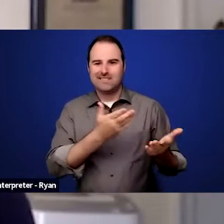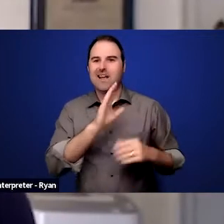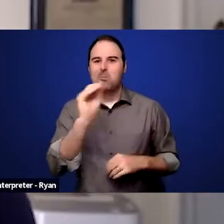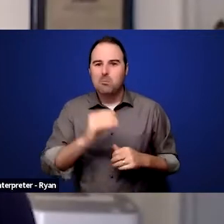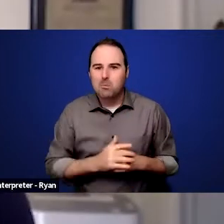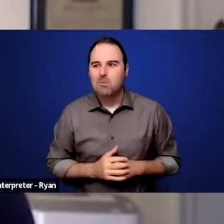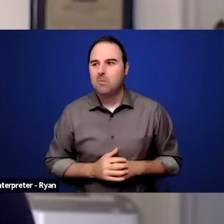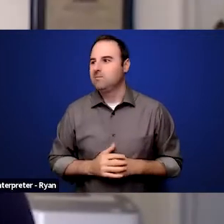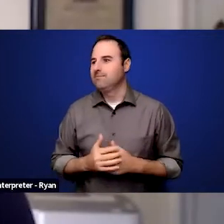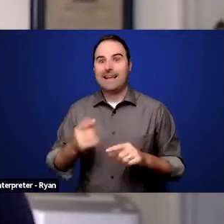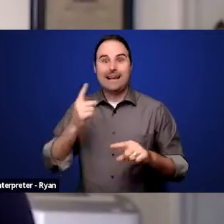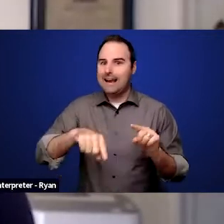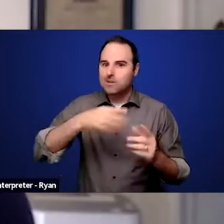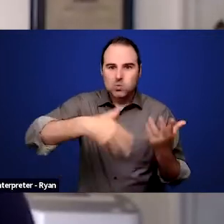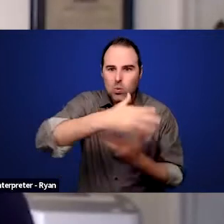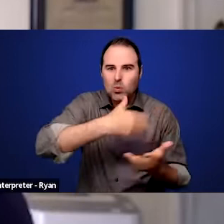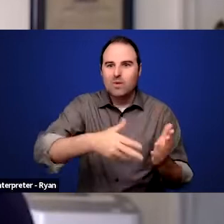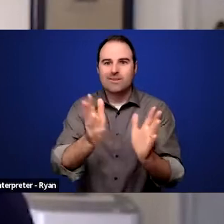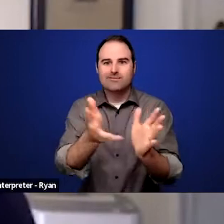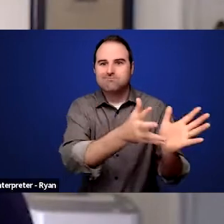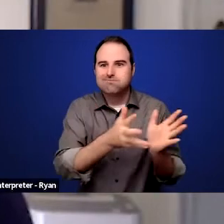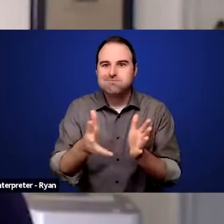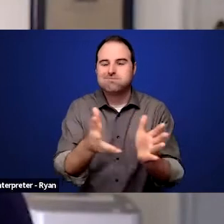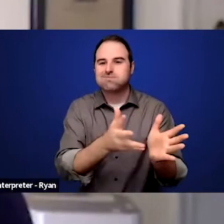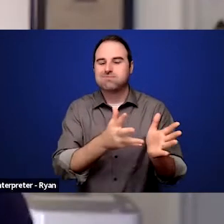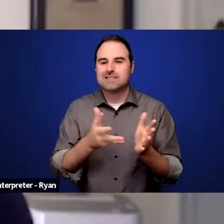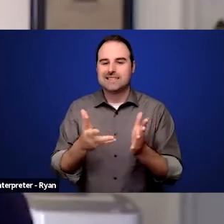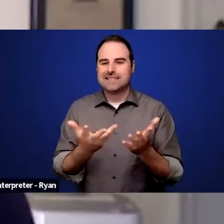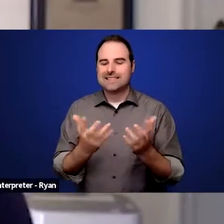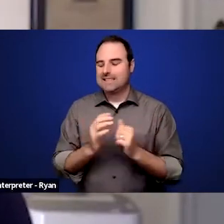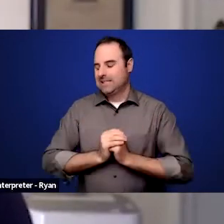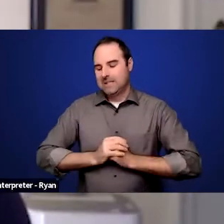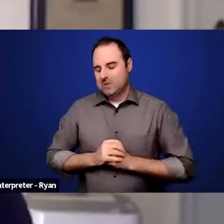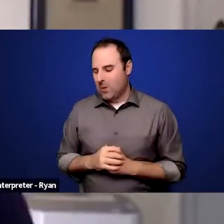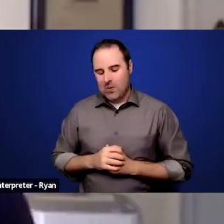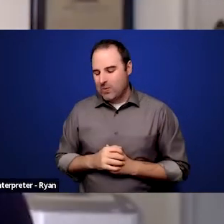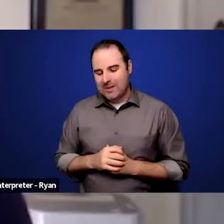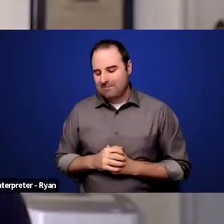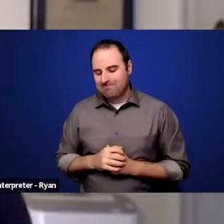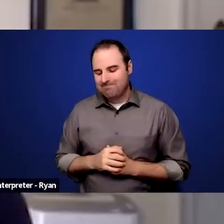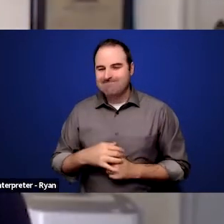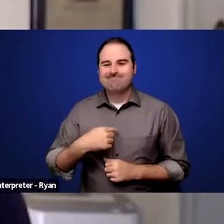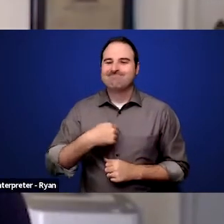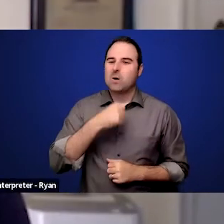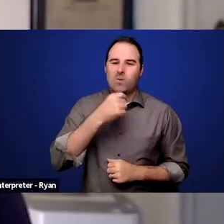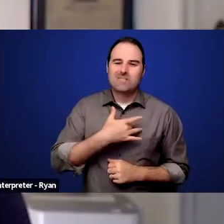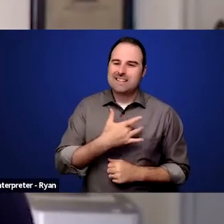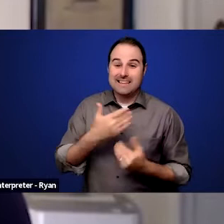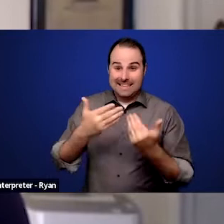as well as socialization. So I don't think there's an easy answer, but for me one of the premises needs to be,